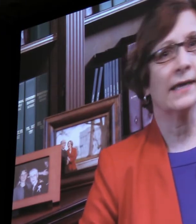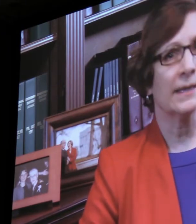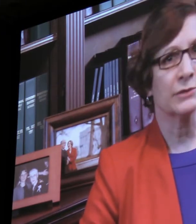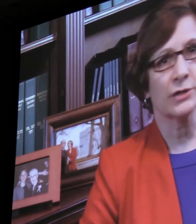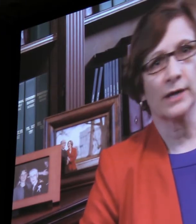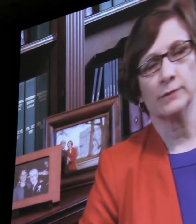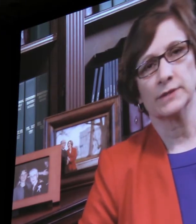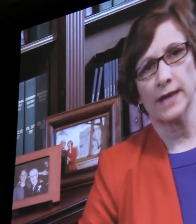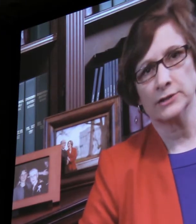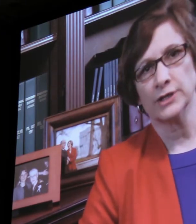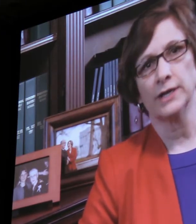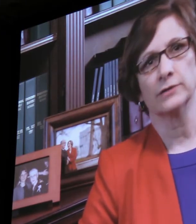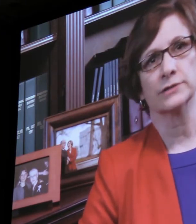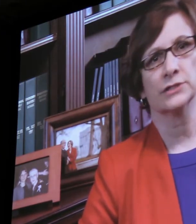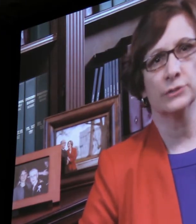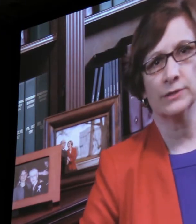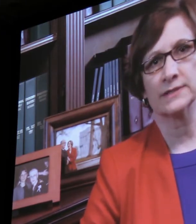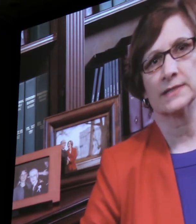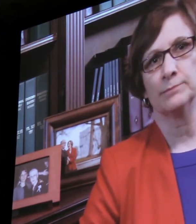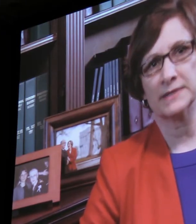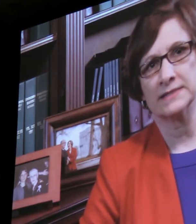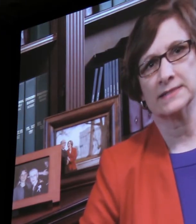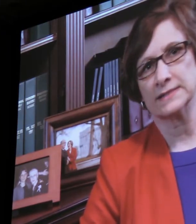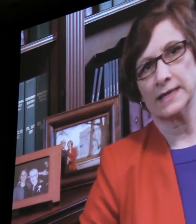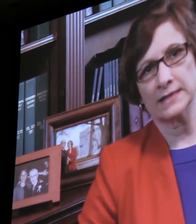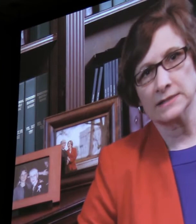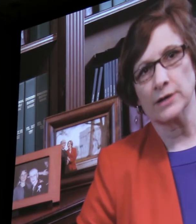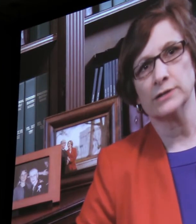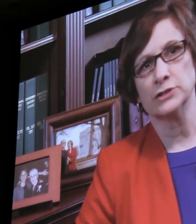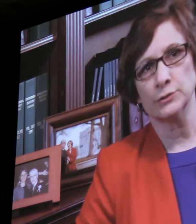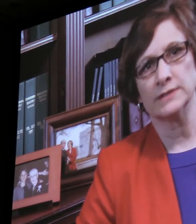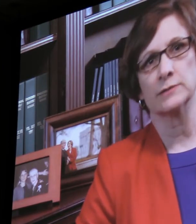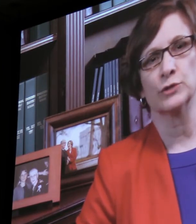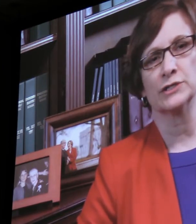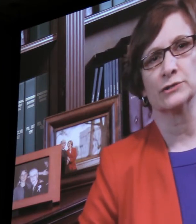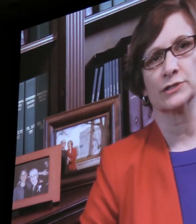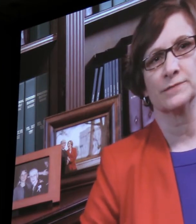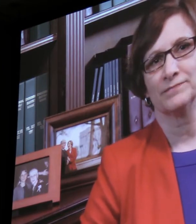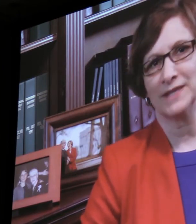I kept talking with educators, students, and businesses and I started doing some research.